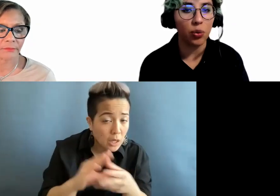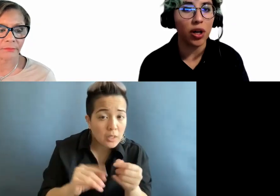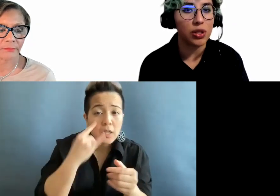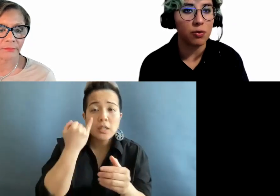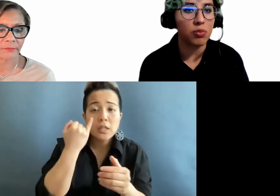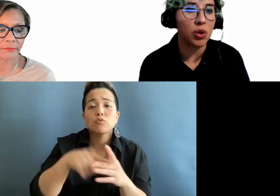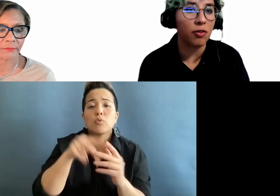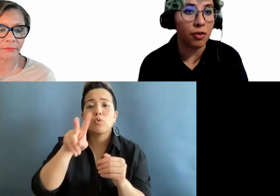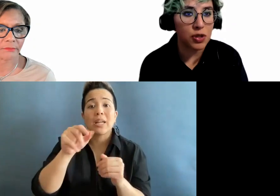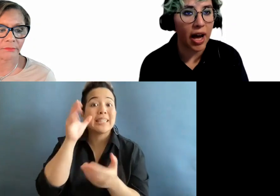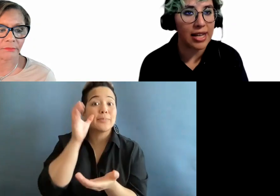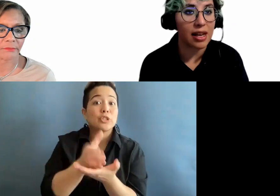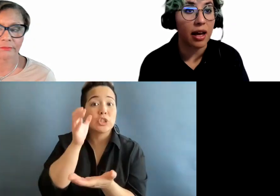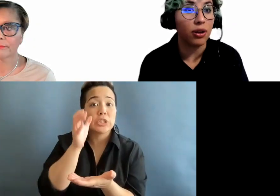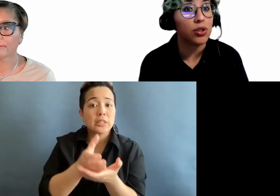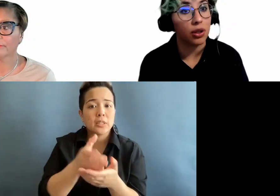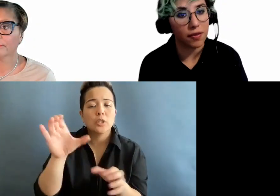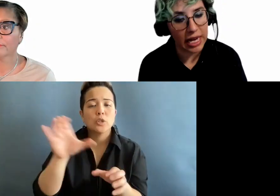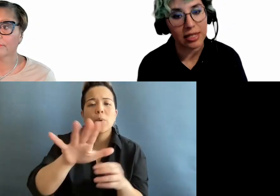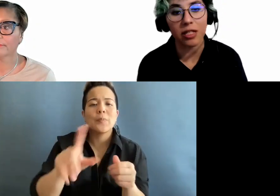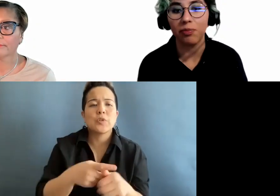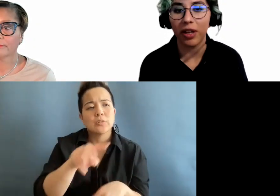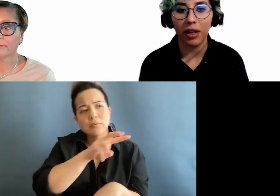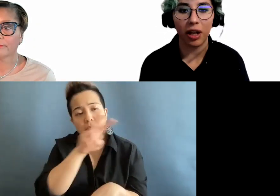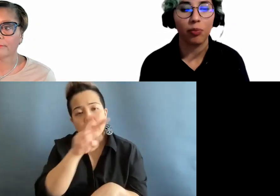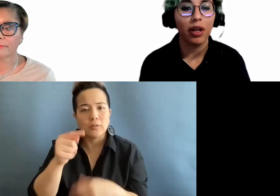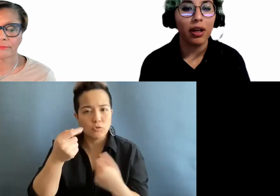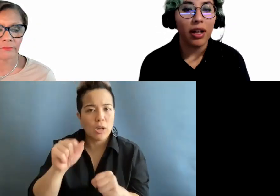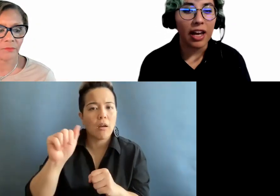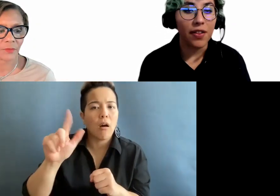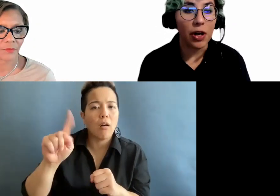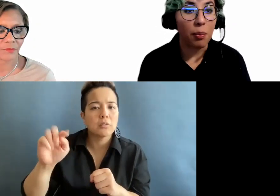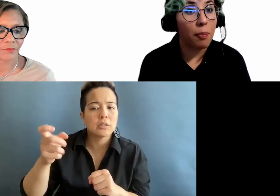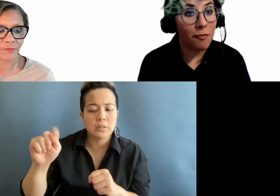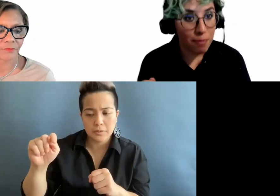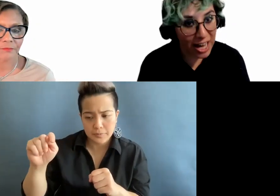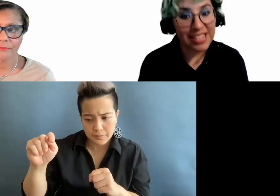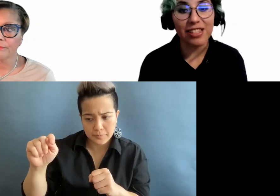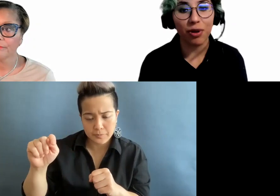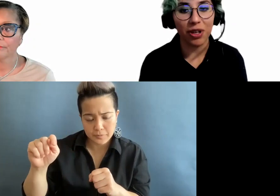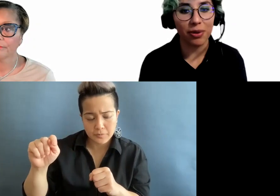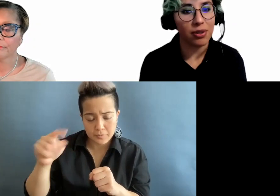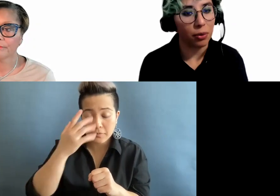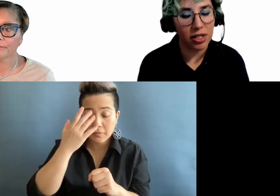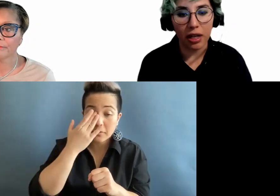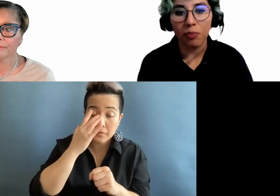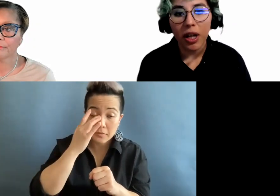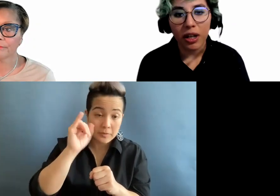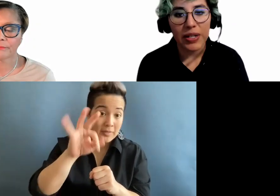want to do your first pass at alternative text. Now, if it passes the reviews, well done. Your